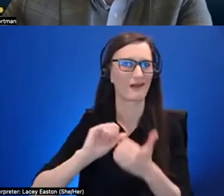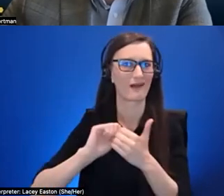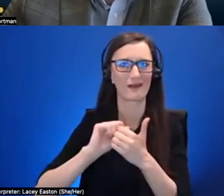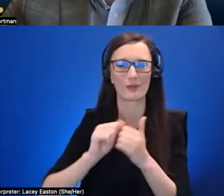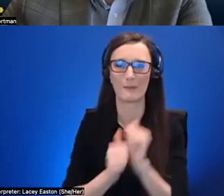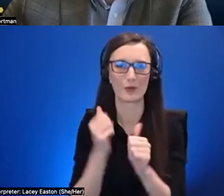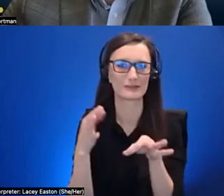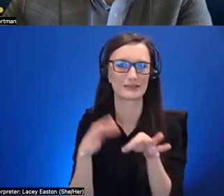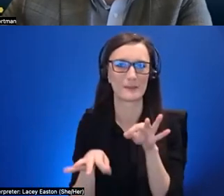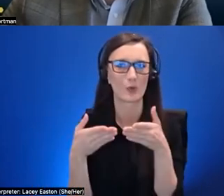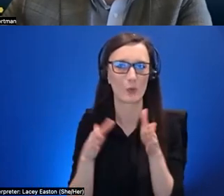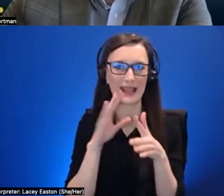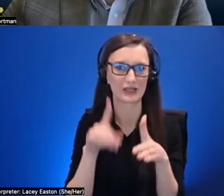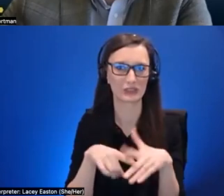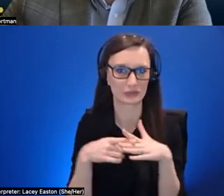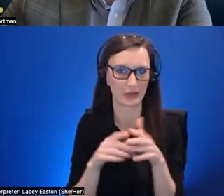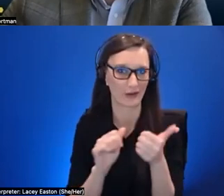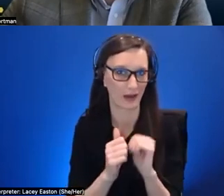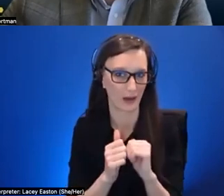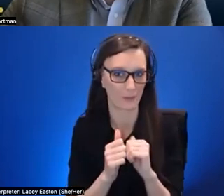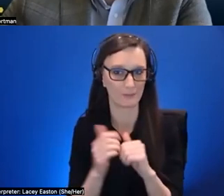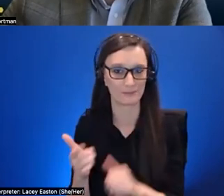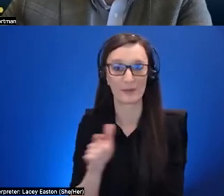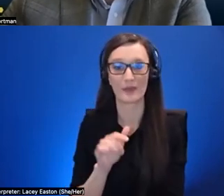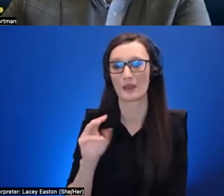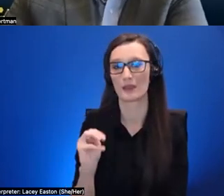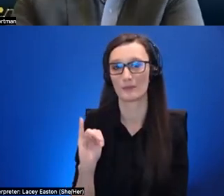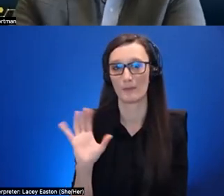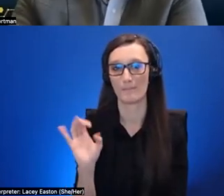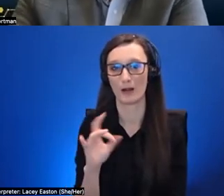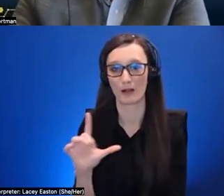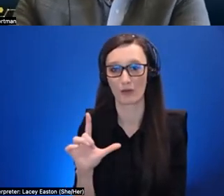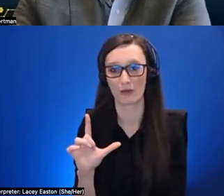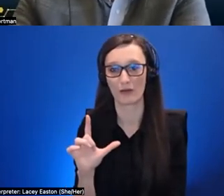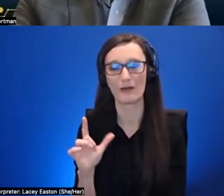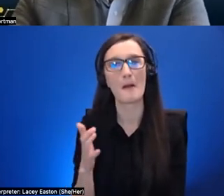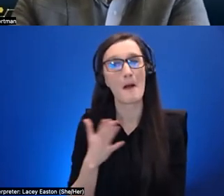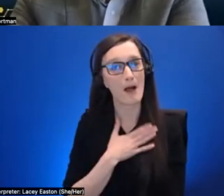who wants to see my my path would be either the 360 stuff but there are still accessibility